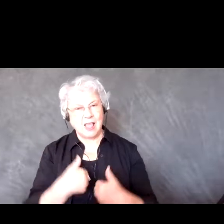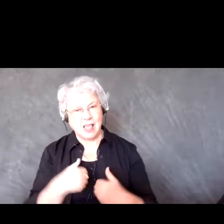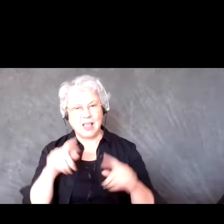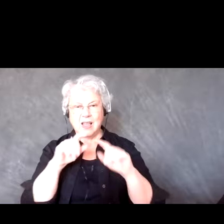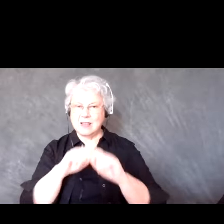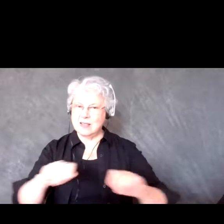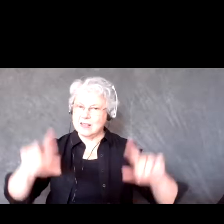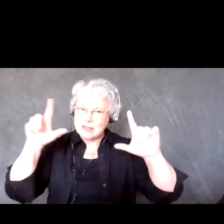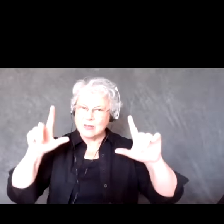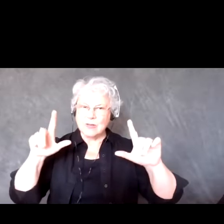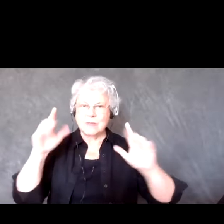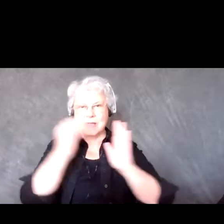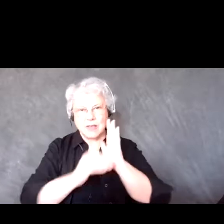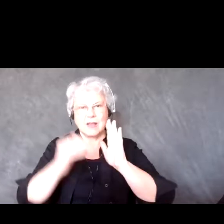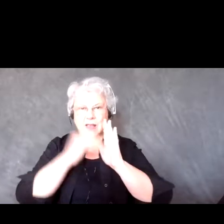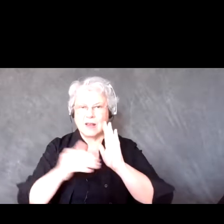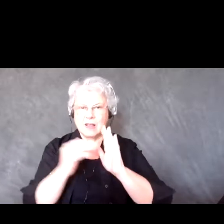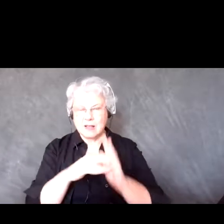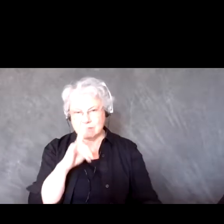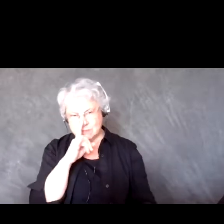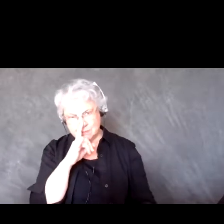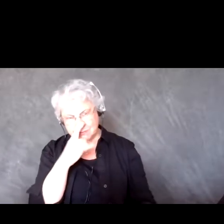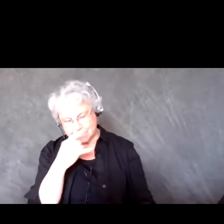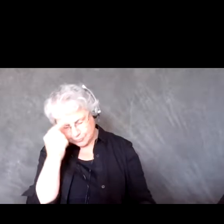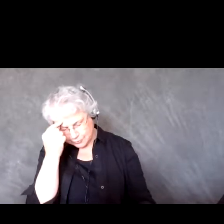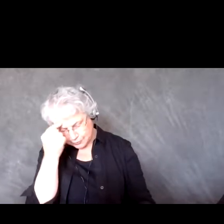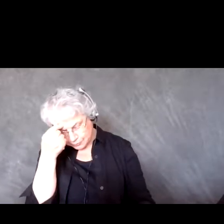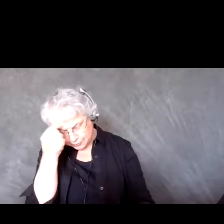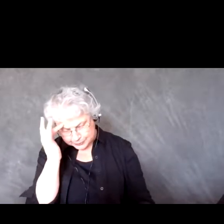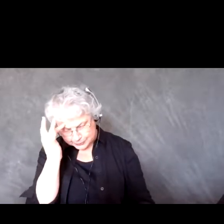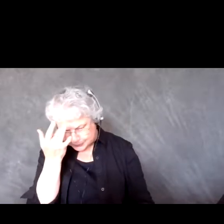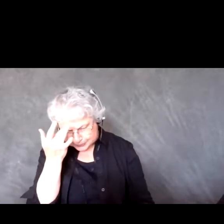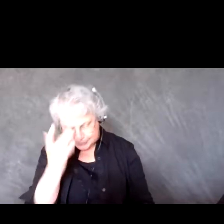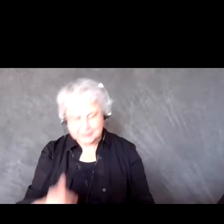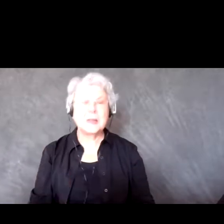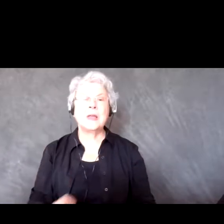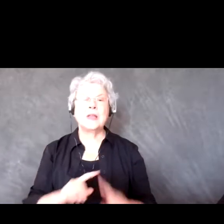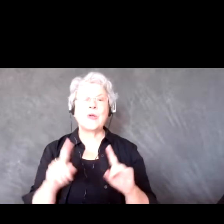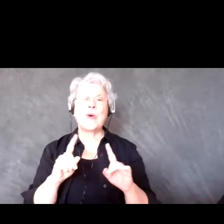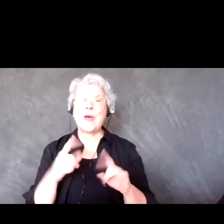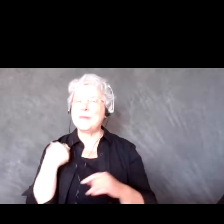But door prizes, always. Community, we love door prizes.